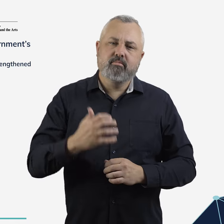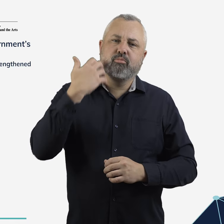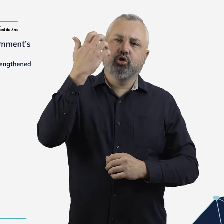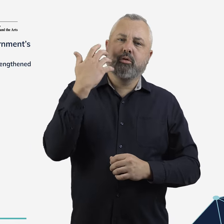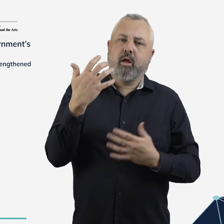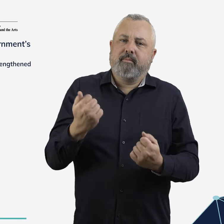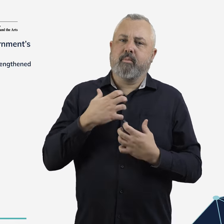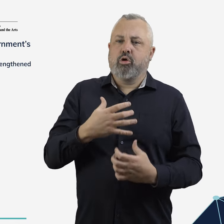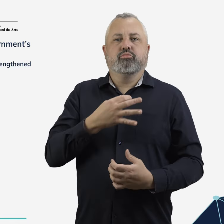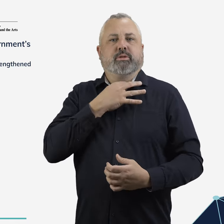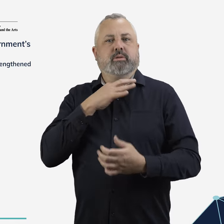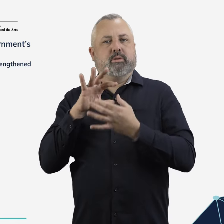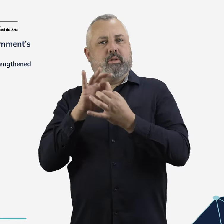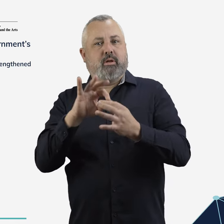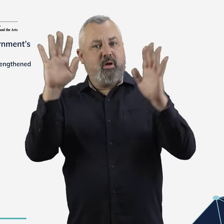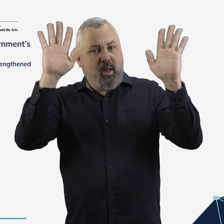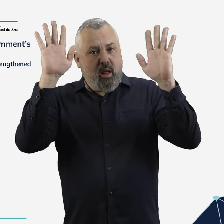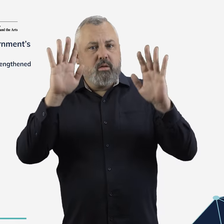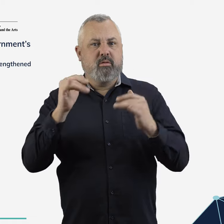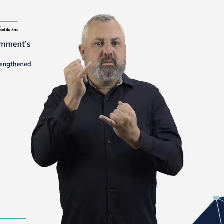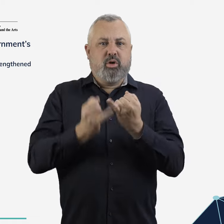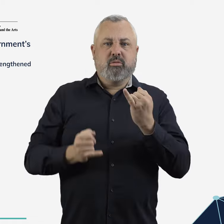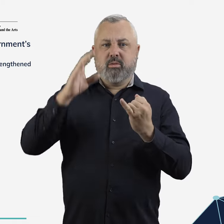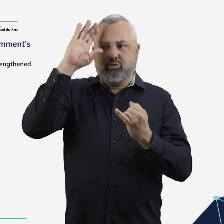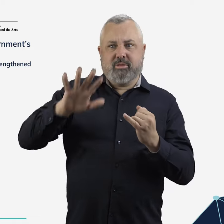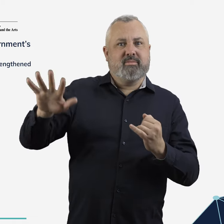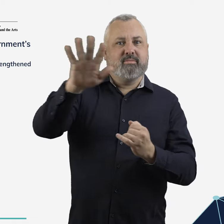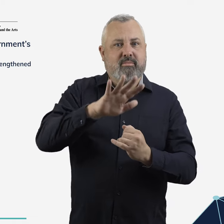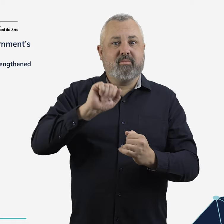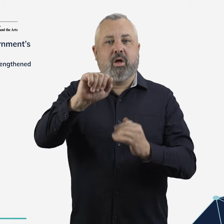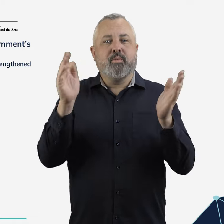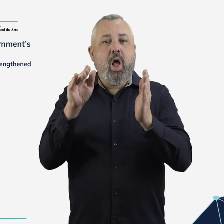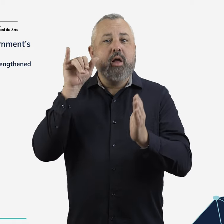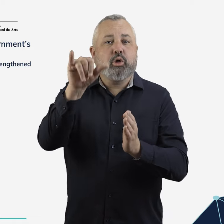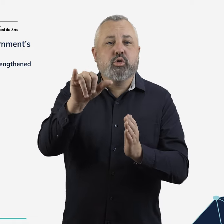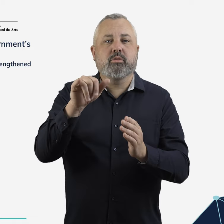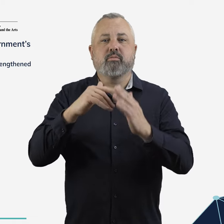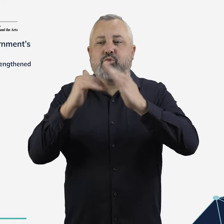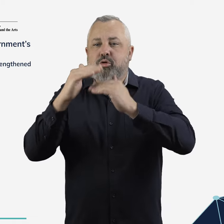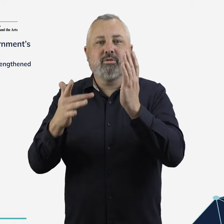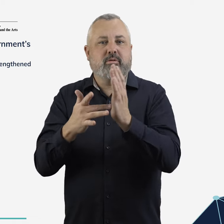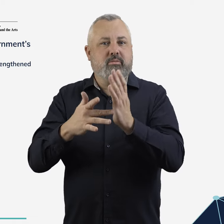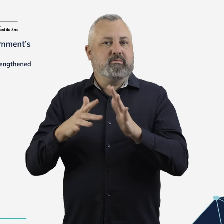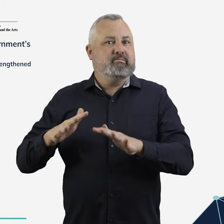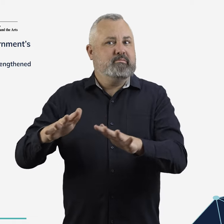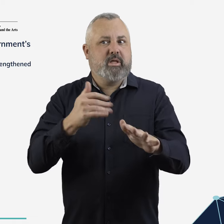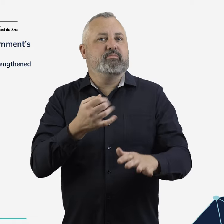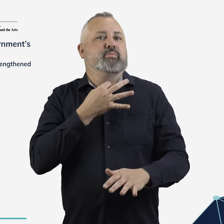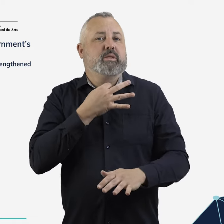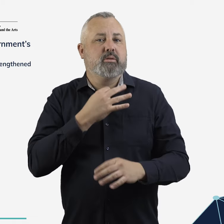Regional aviation infrastructure and services will also need to adapt to increased climate risks.